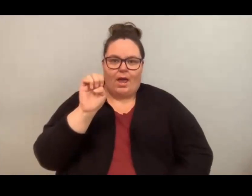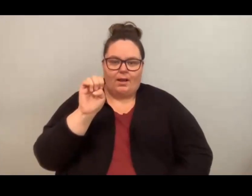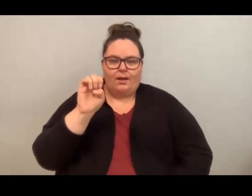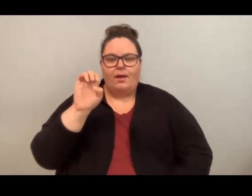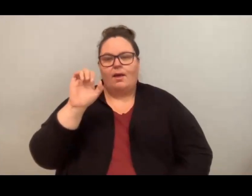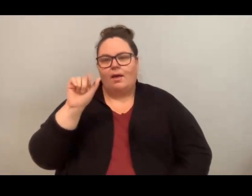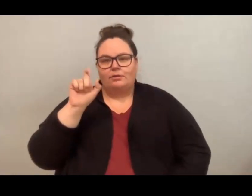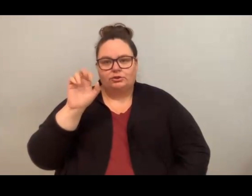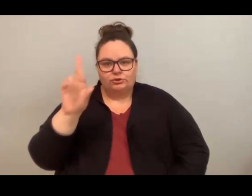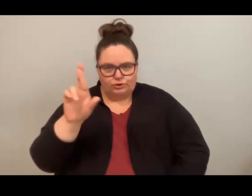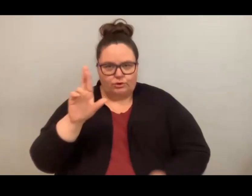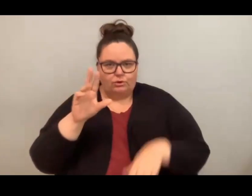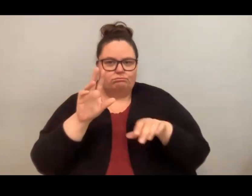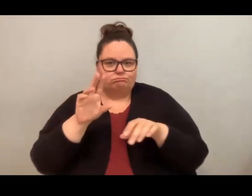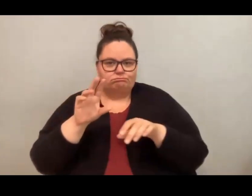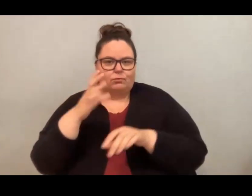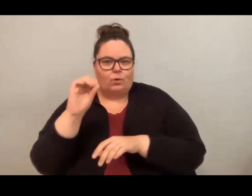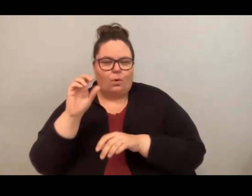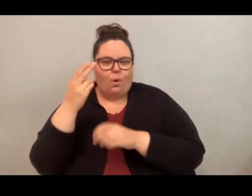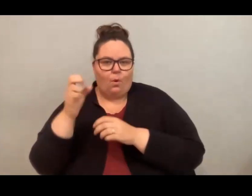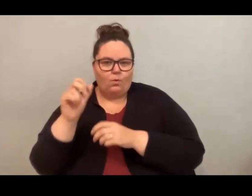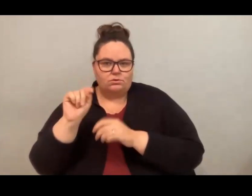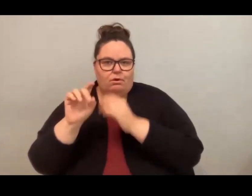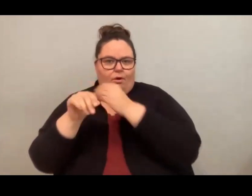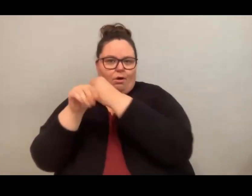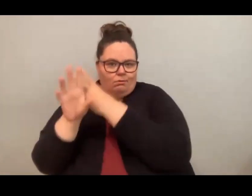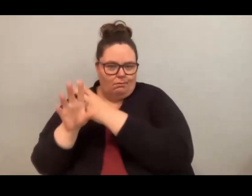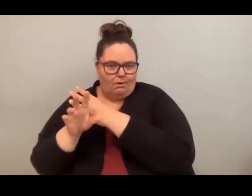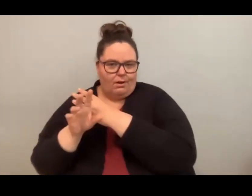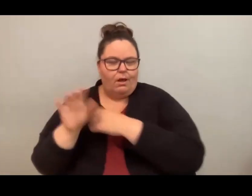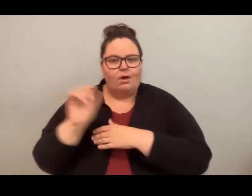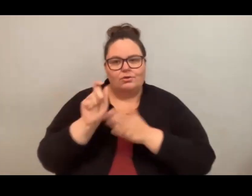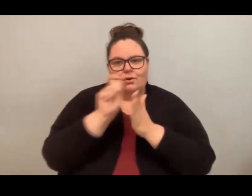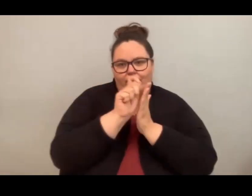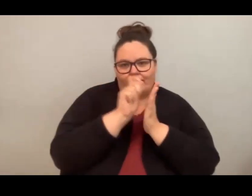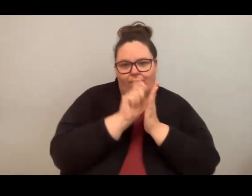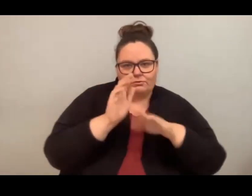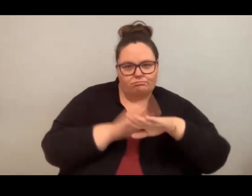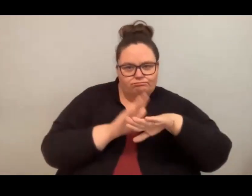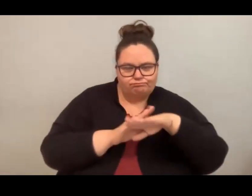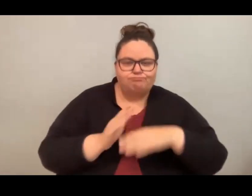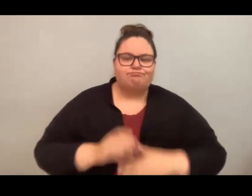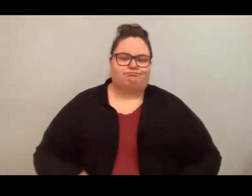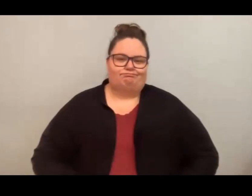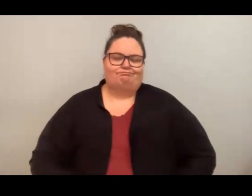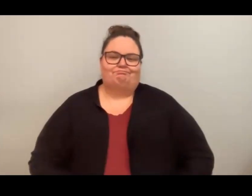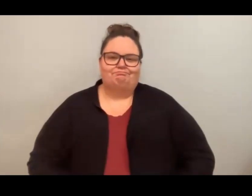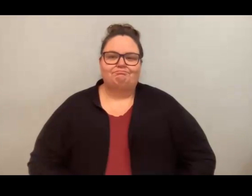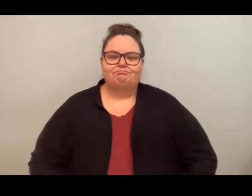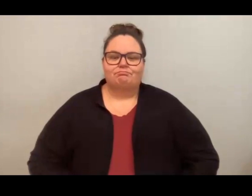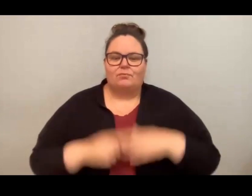the event and an advisory editor for the Fiddlehead. I'll begin by acknowledging